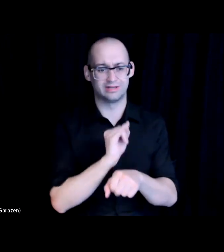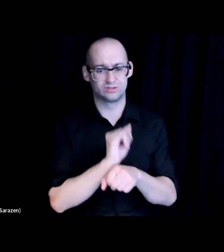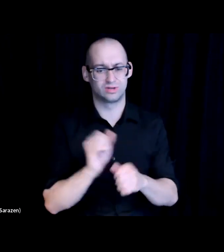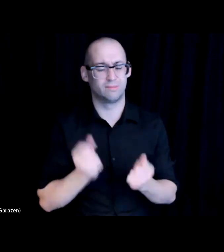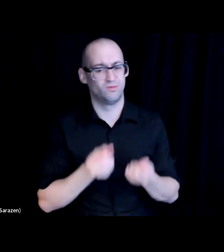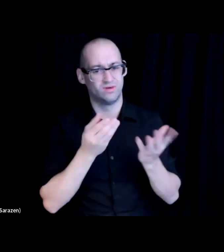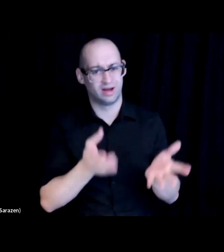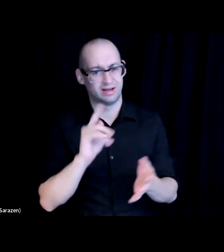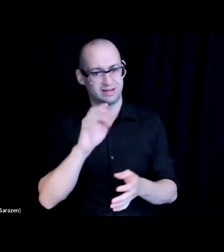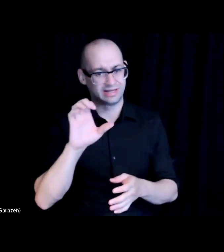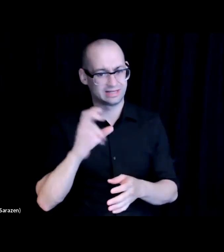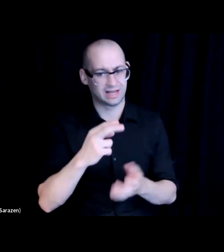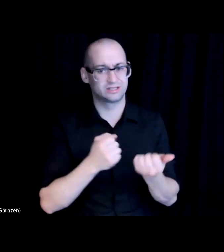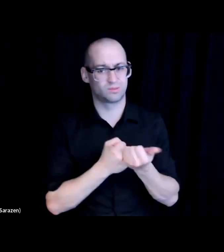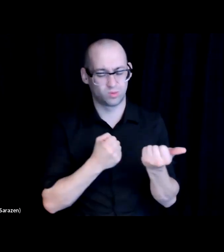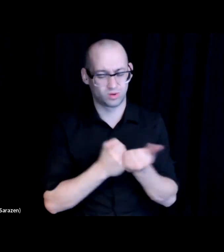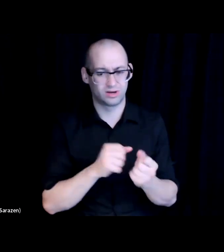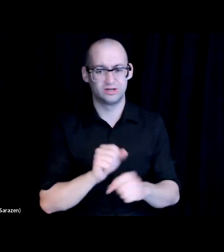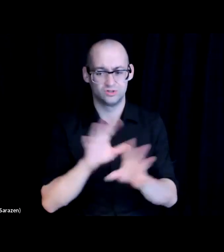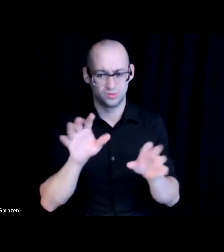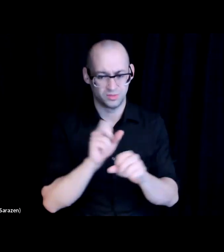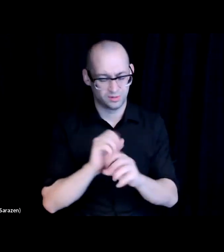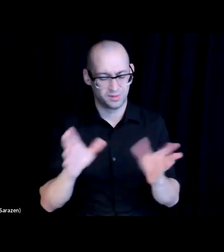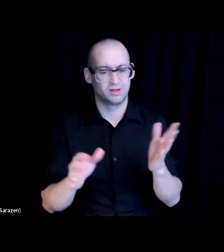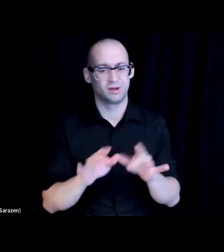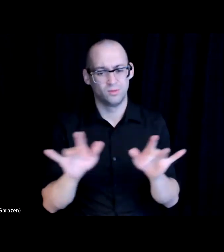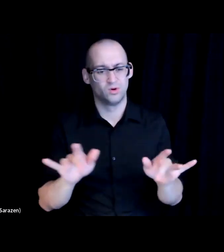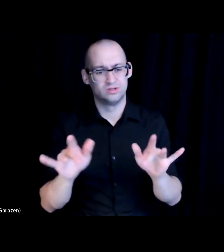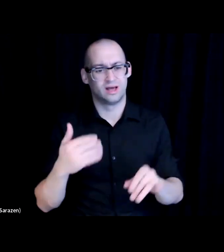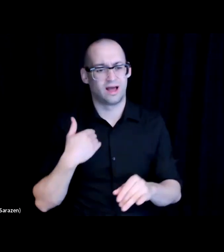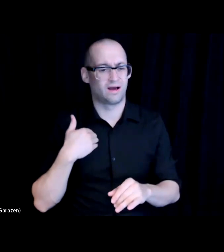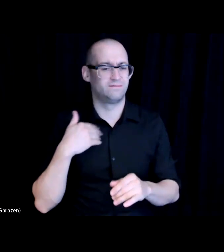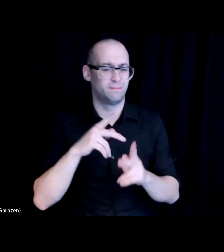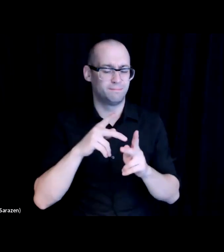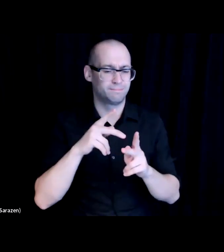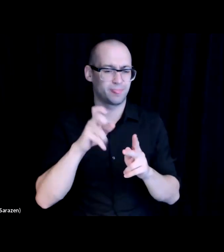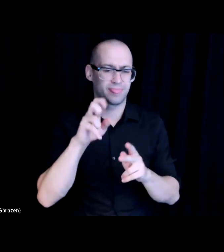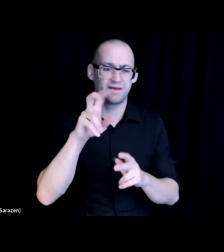skills training distributing computers we have an event where we provide computers to